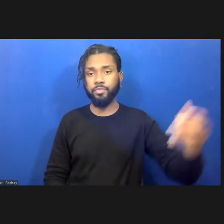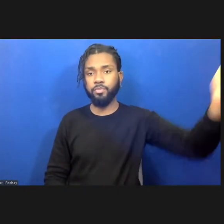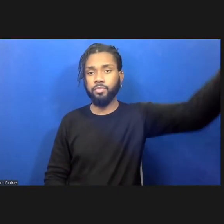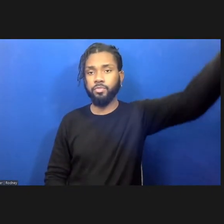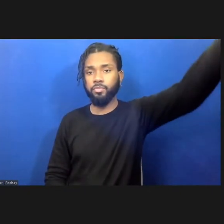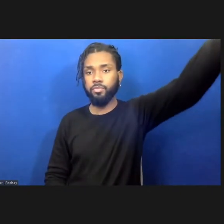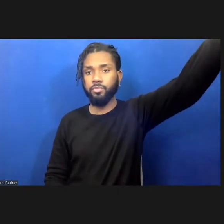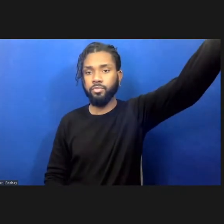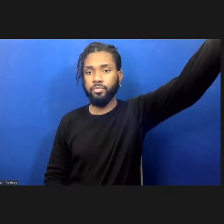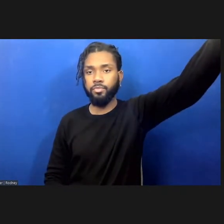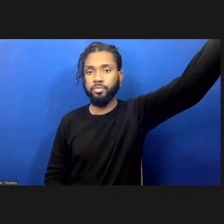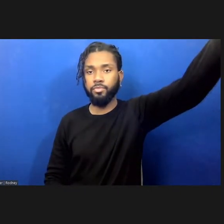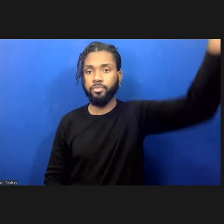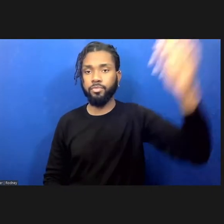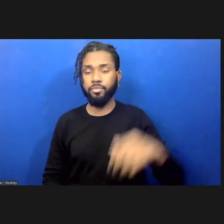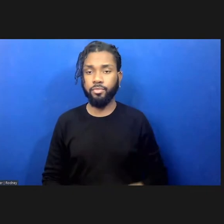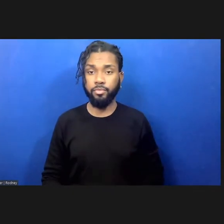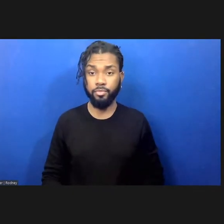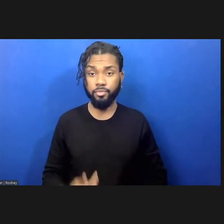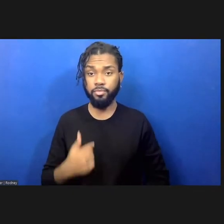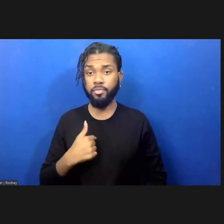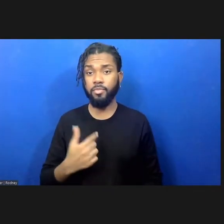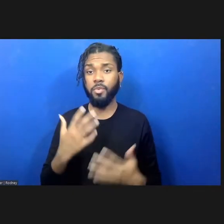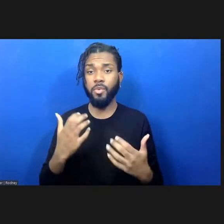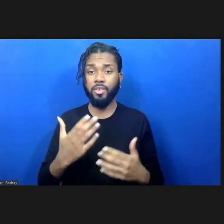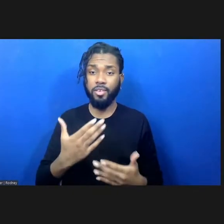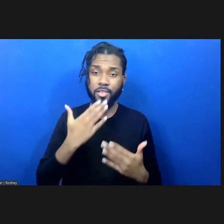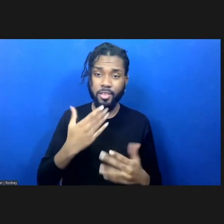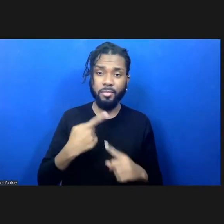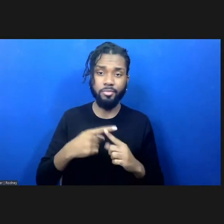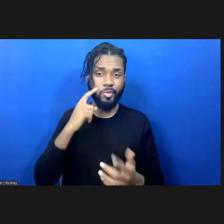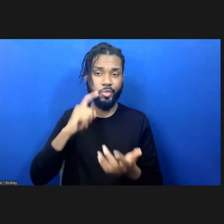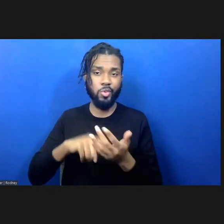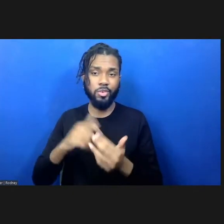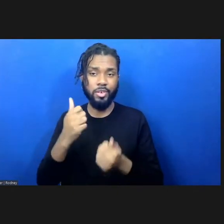I'd like to thank and acknowledge everyone who made this program possible,